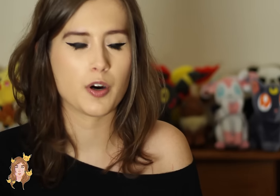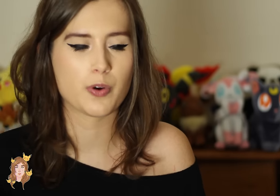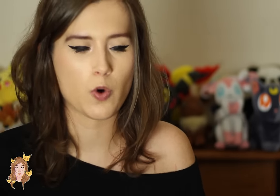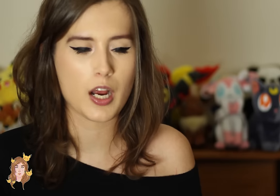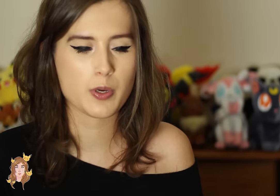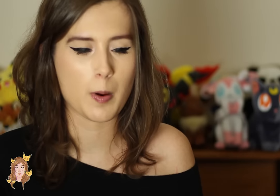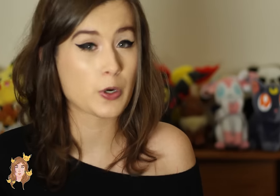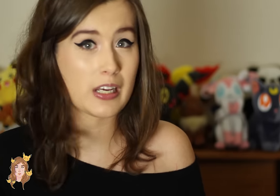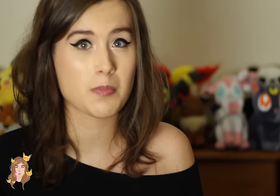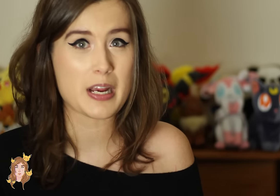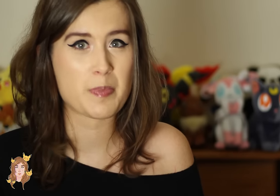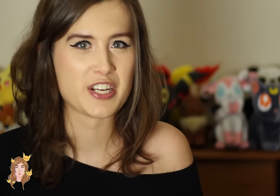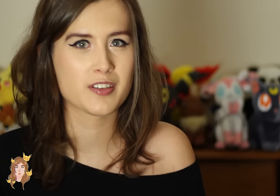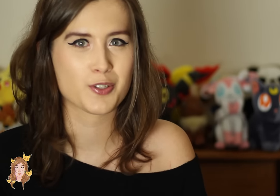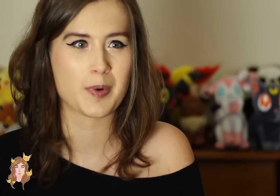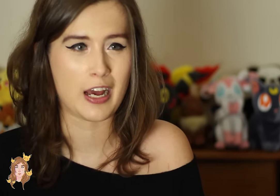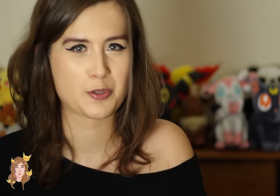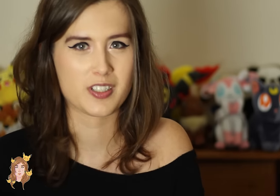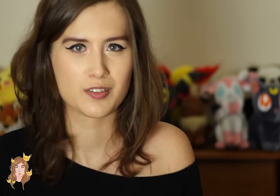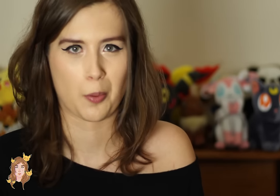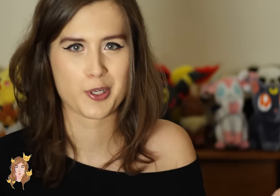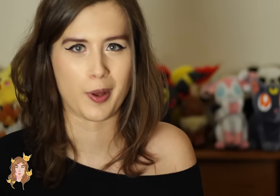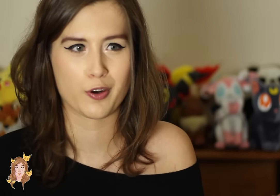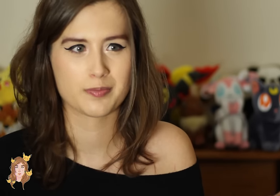But from what I remember, in my opinion, Supernatural did it so much better.